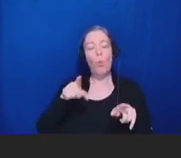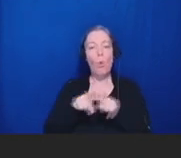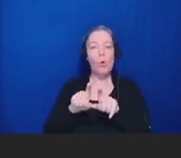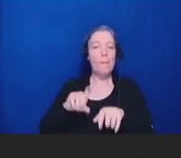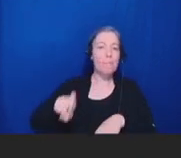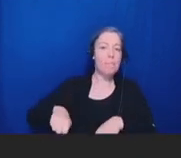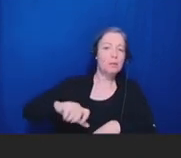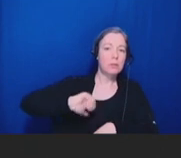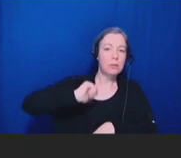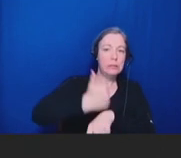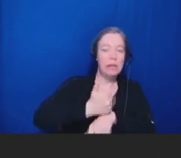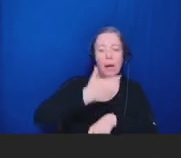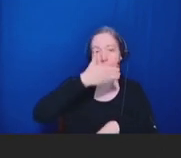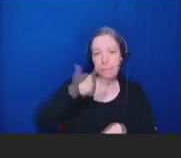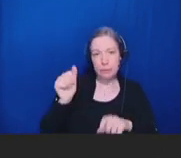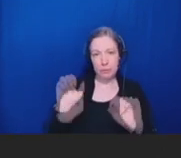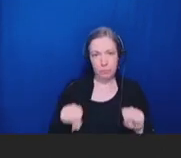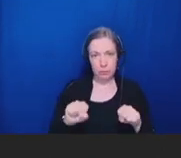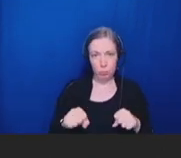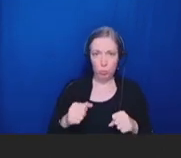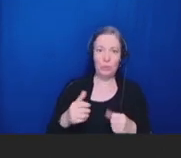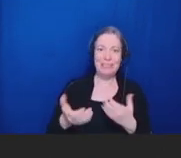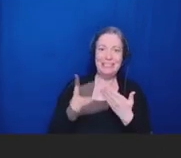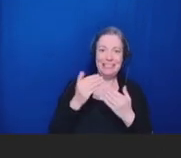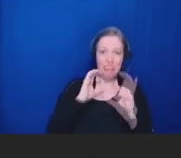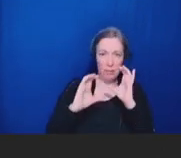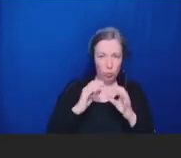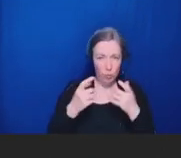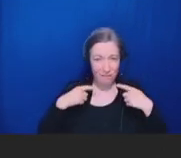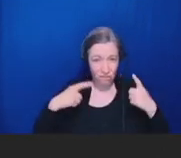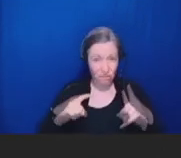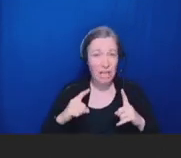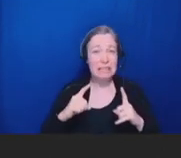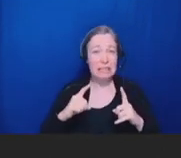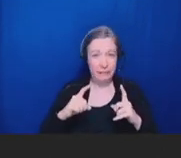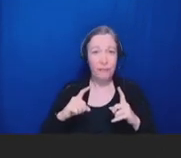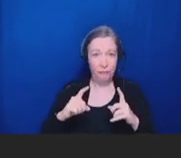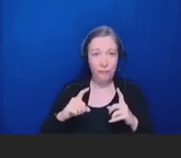to easily communicate effective information. And I think that's what we need to be doing